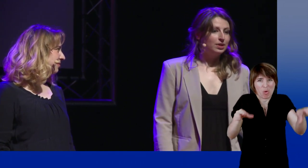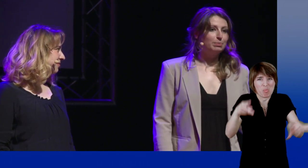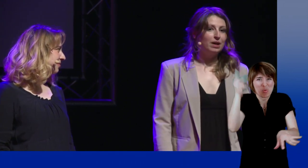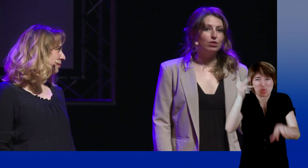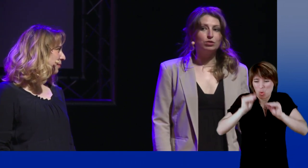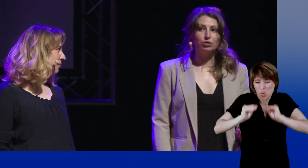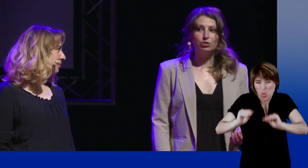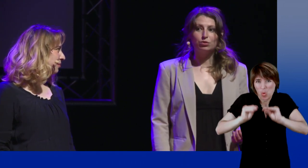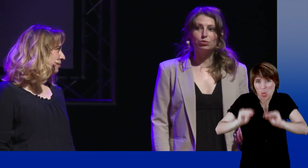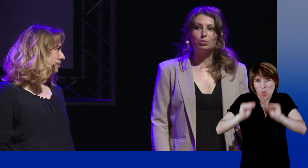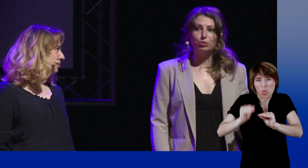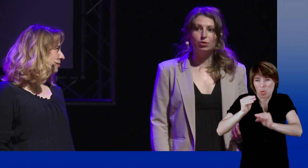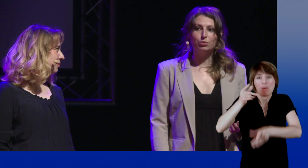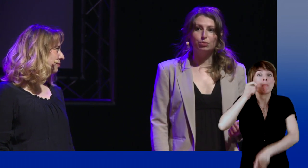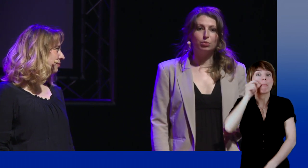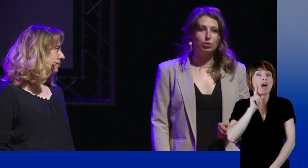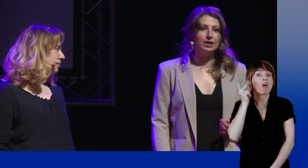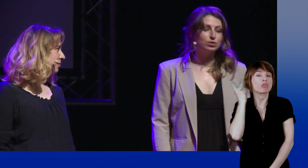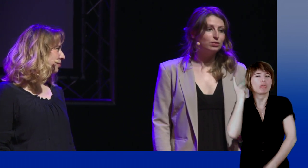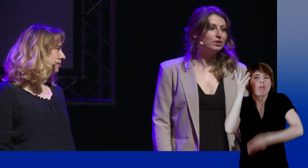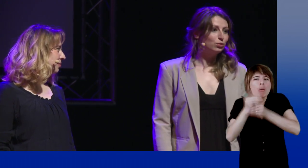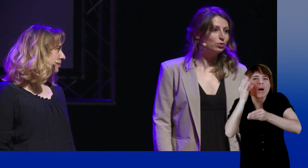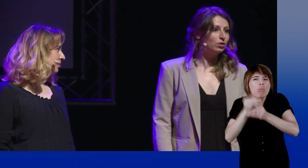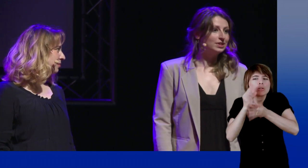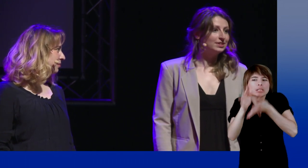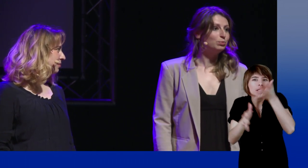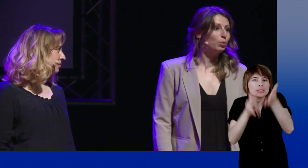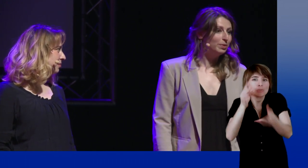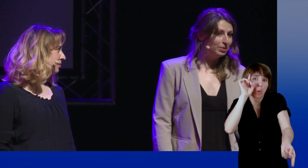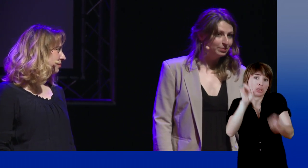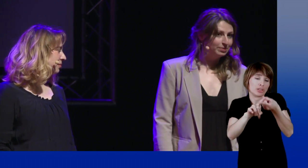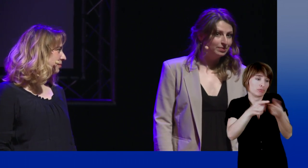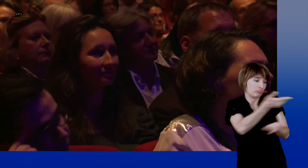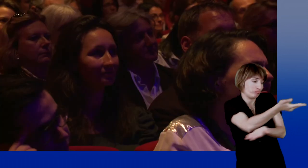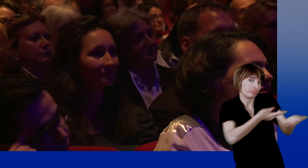More and more hearing parents take baby sign language courses.